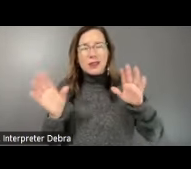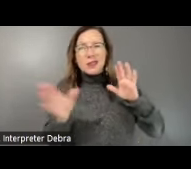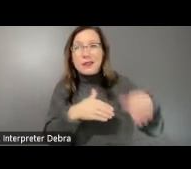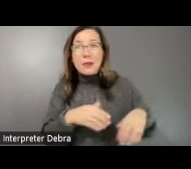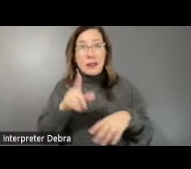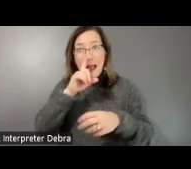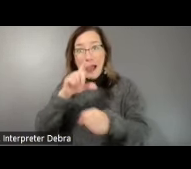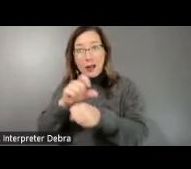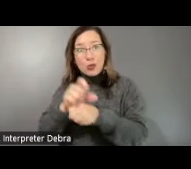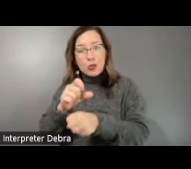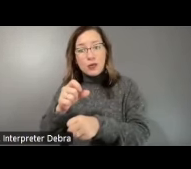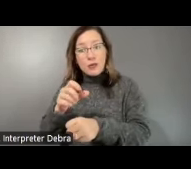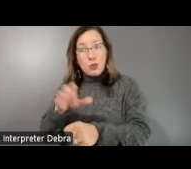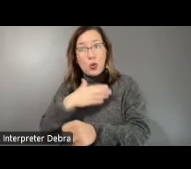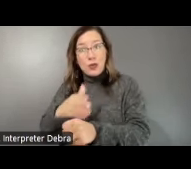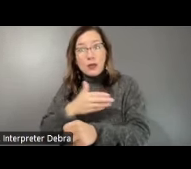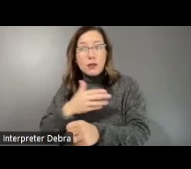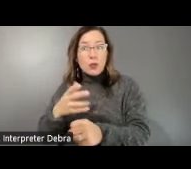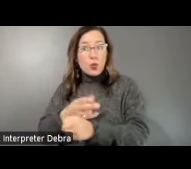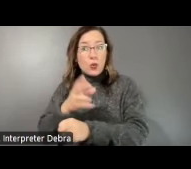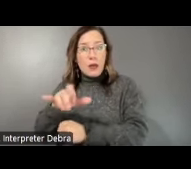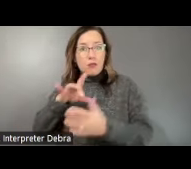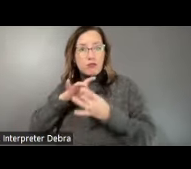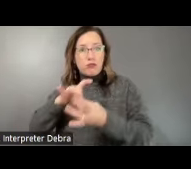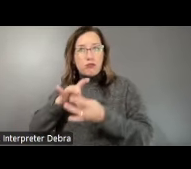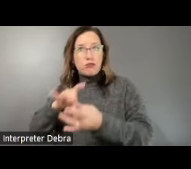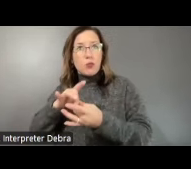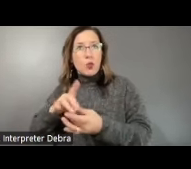that you can actually use music to connect with people from where I'm from and just kind of give